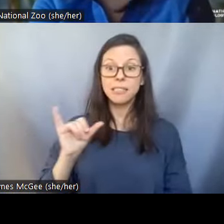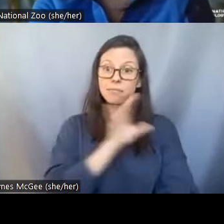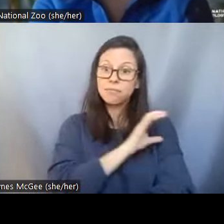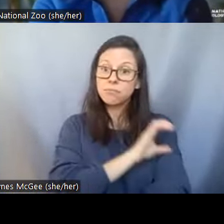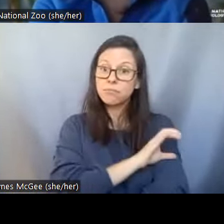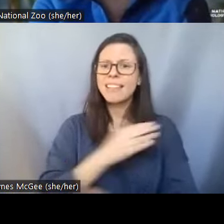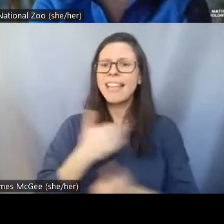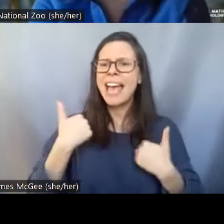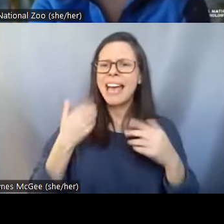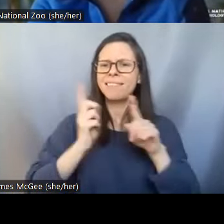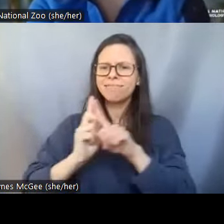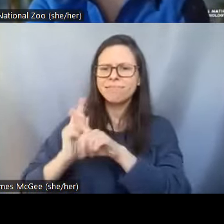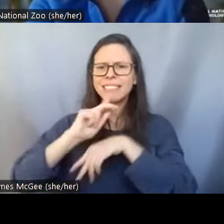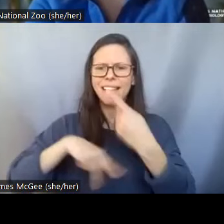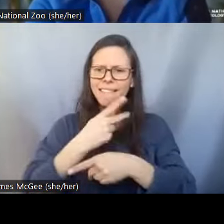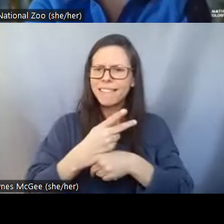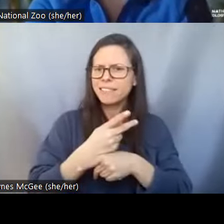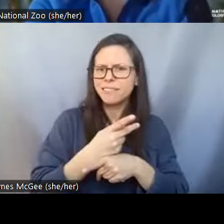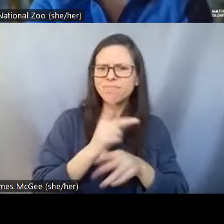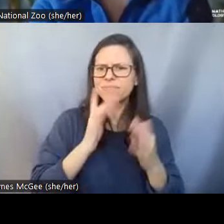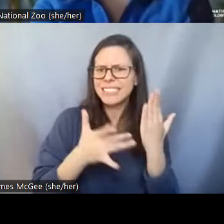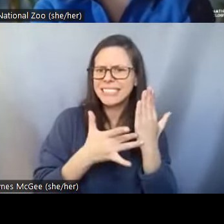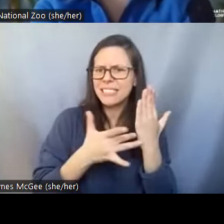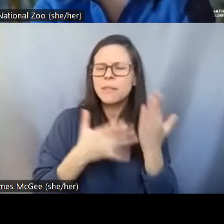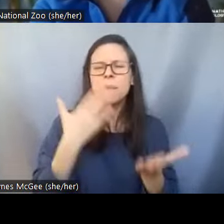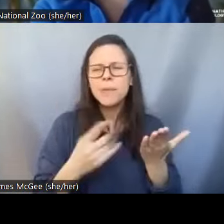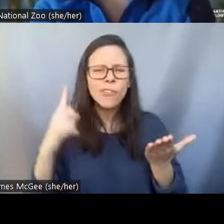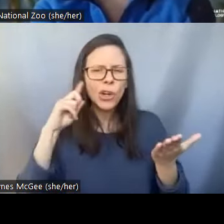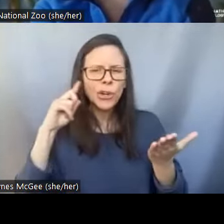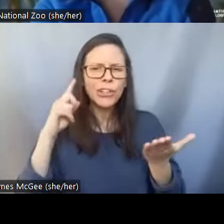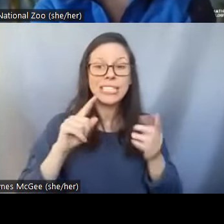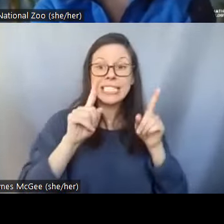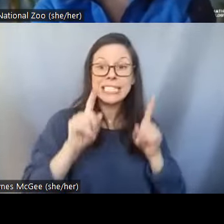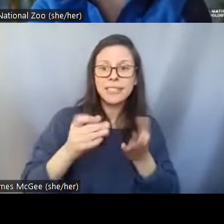test tube babies. So it's we are trying to use all those same techniques